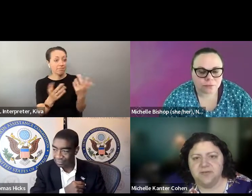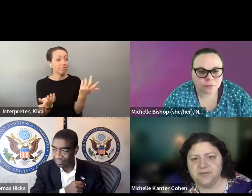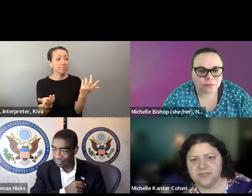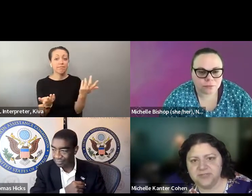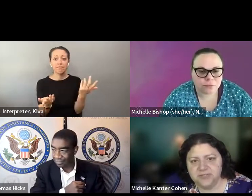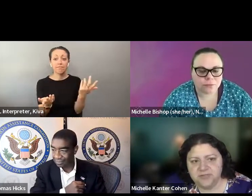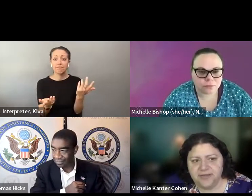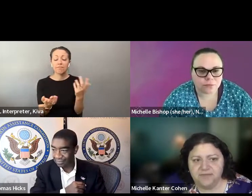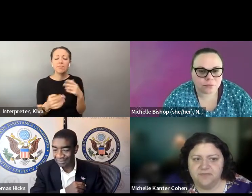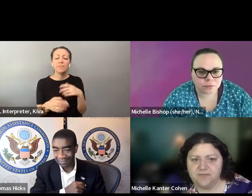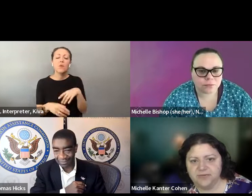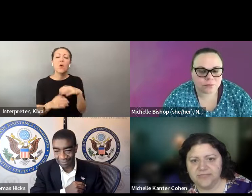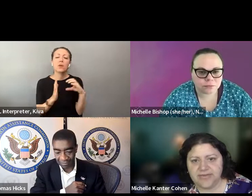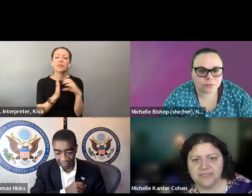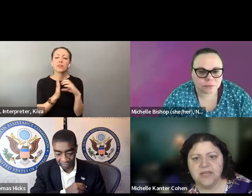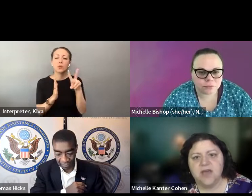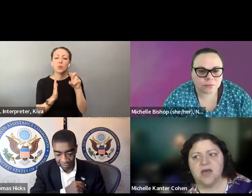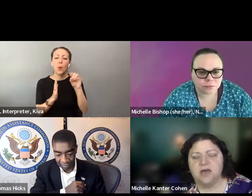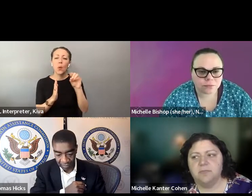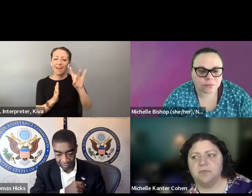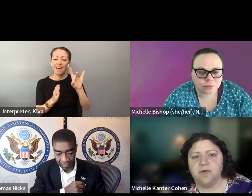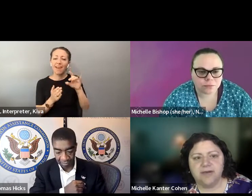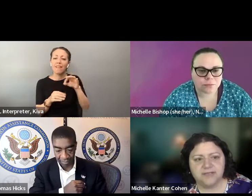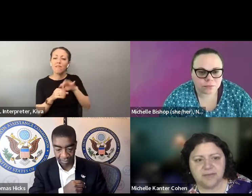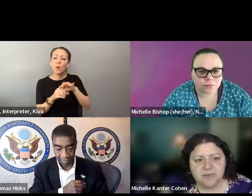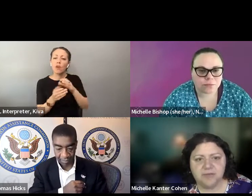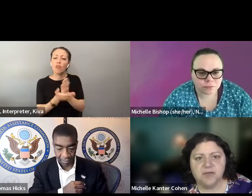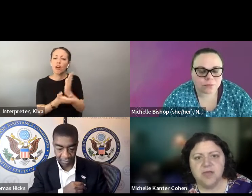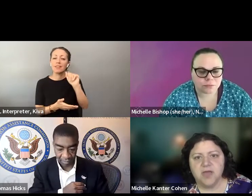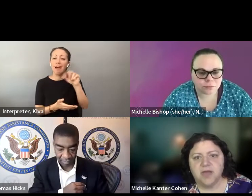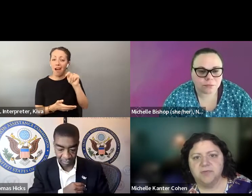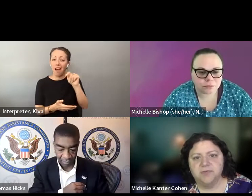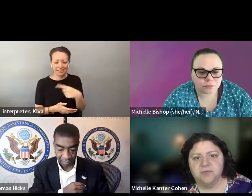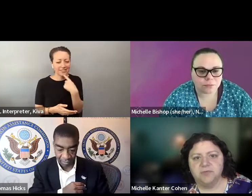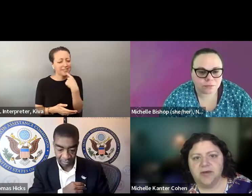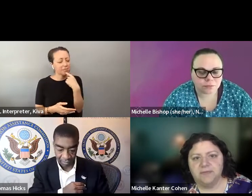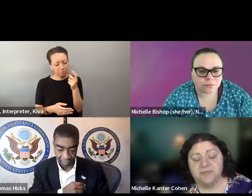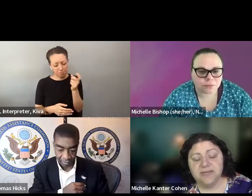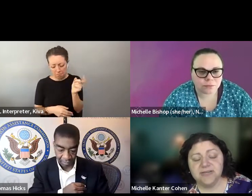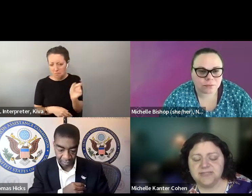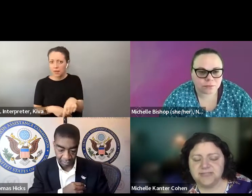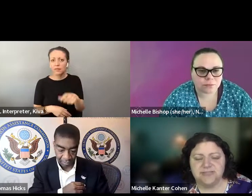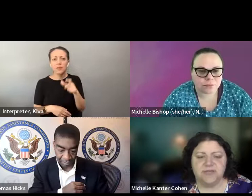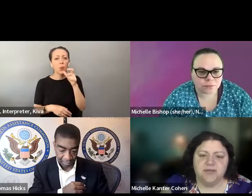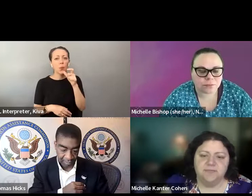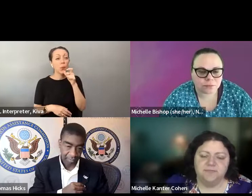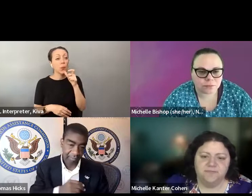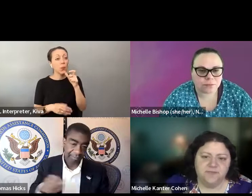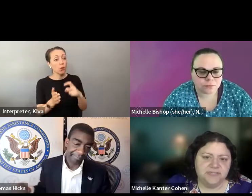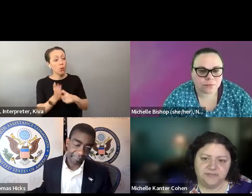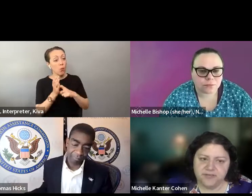It's really important for people who who need it. really important. For people who need it, and the